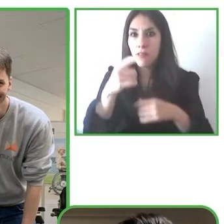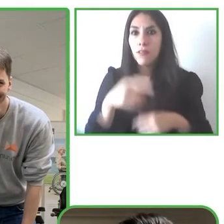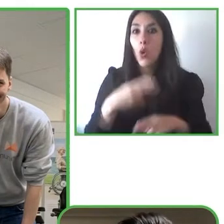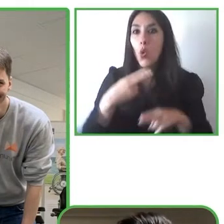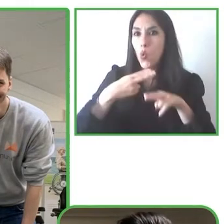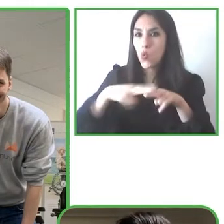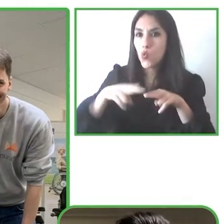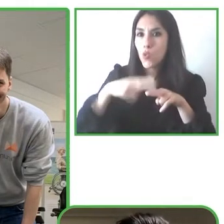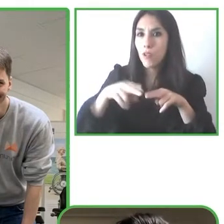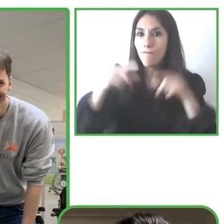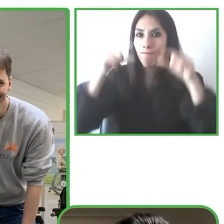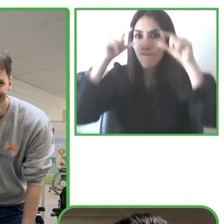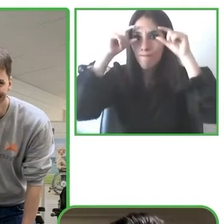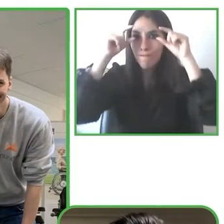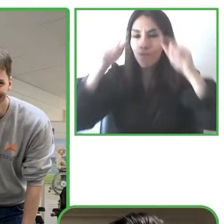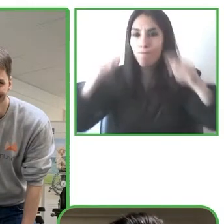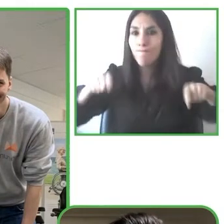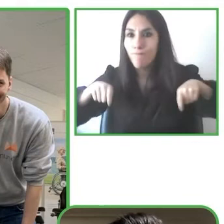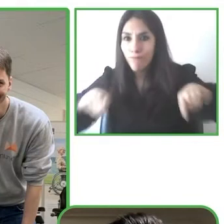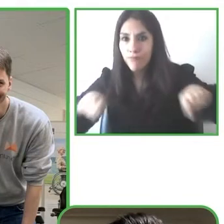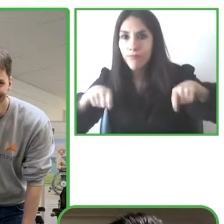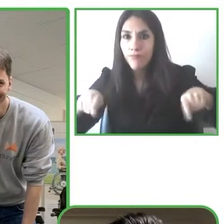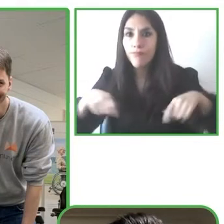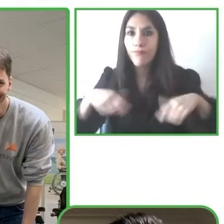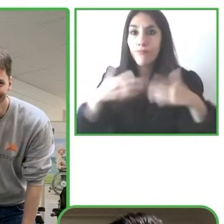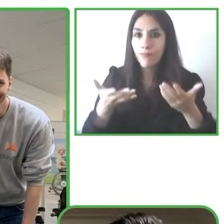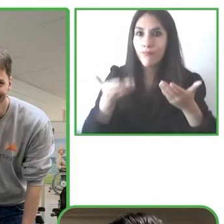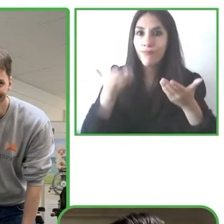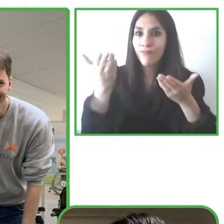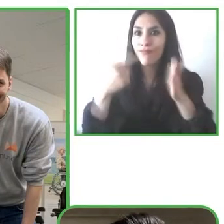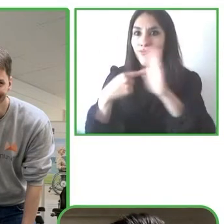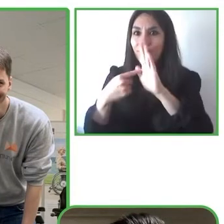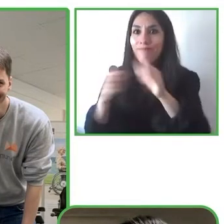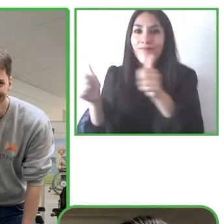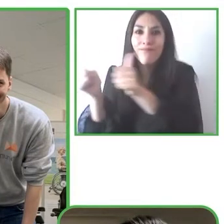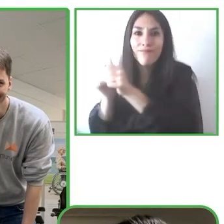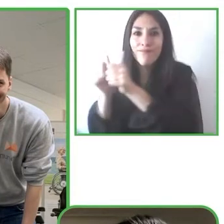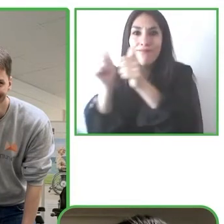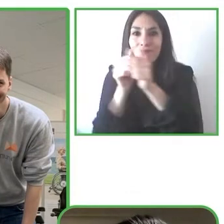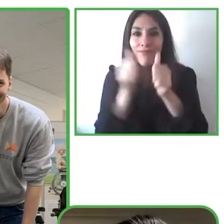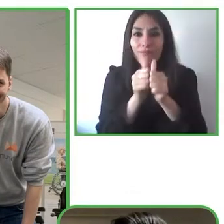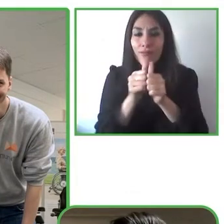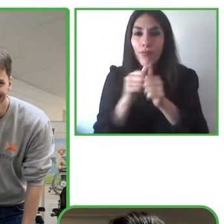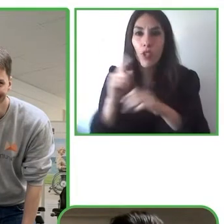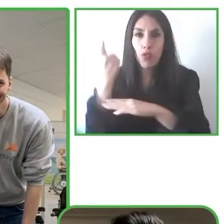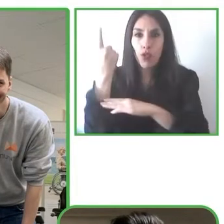Constantine, and it's basically showing their smiles and it's basically showing like what why